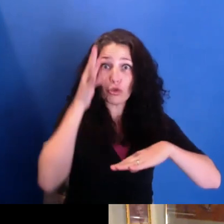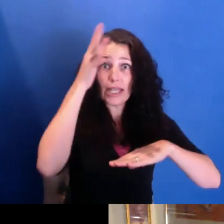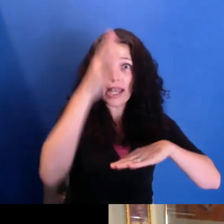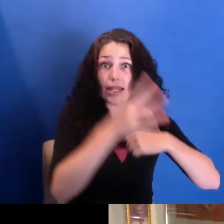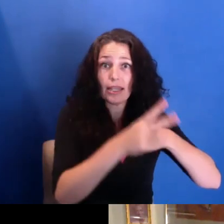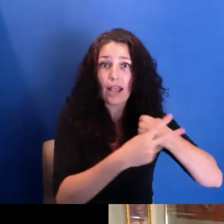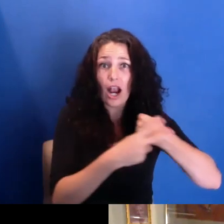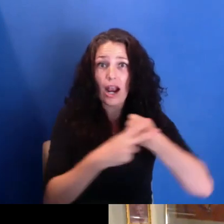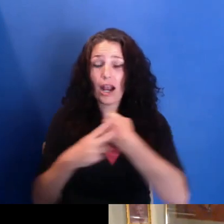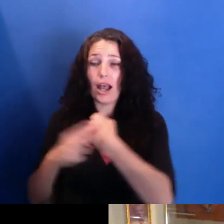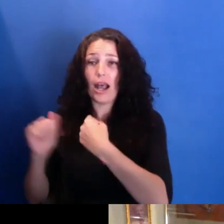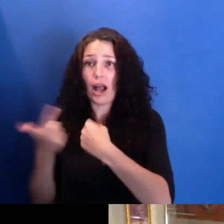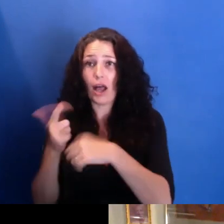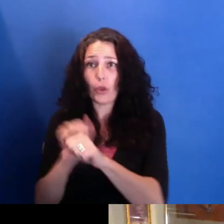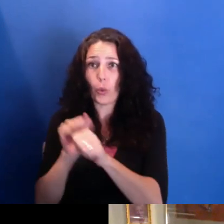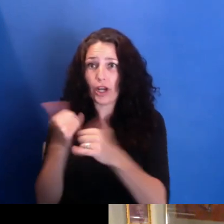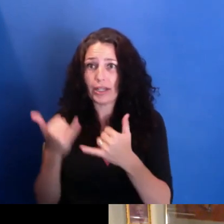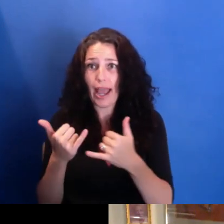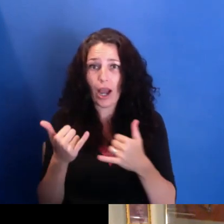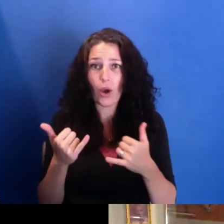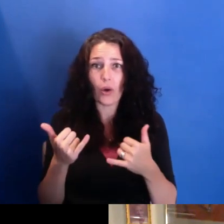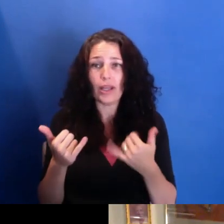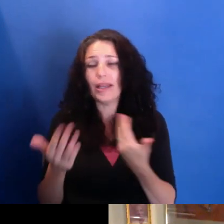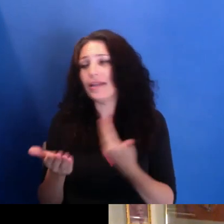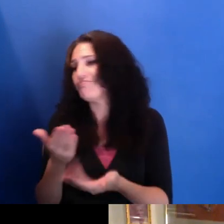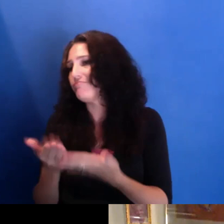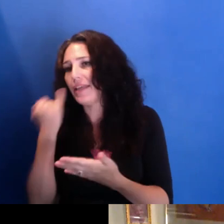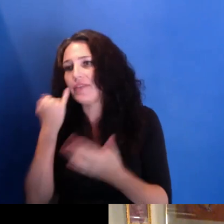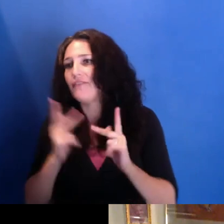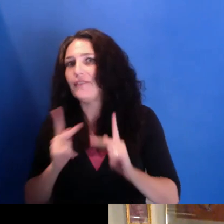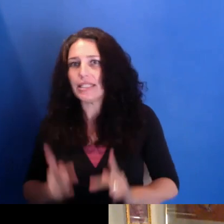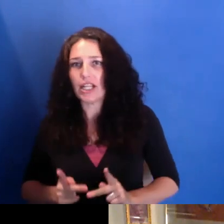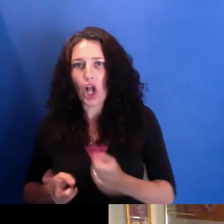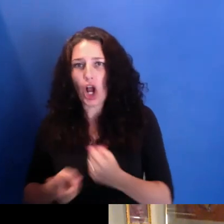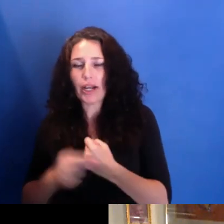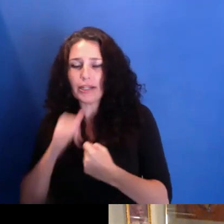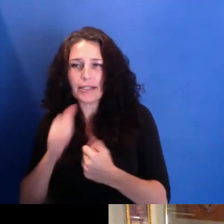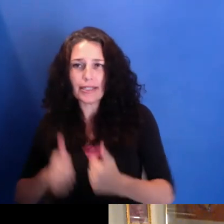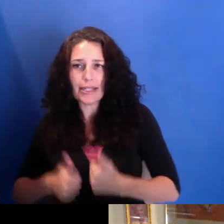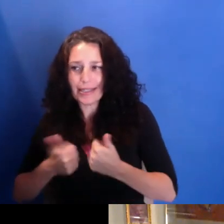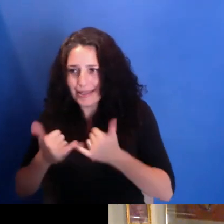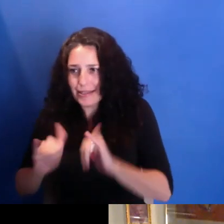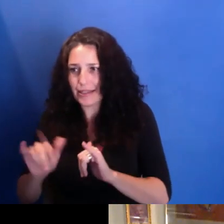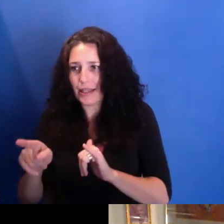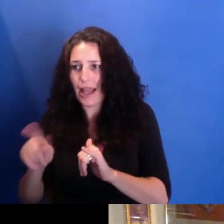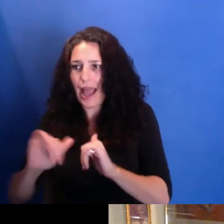now just creating archives. Even if the physical archive doesn't exist, how do we reimagine--